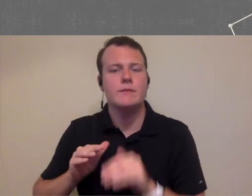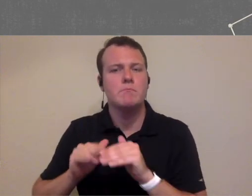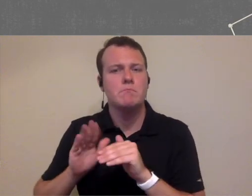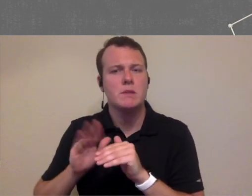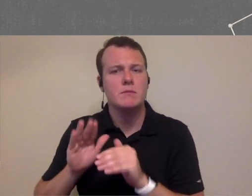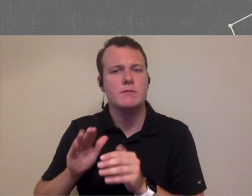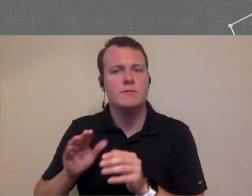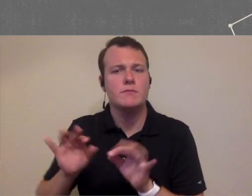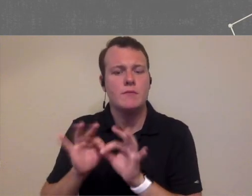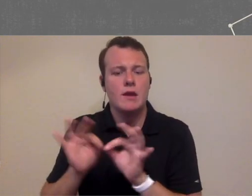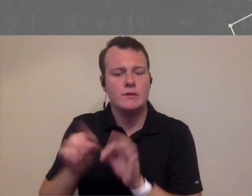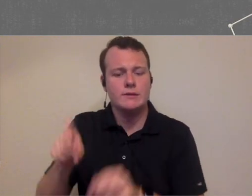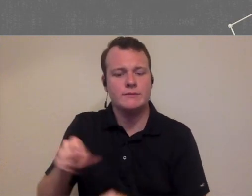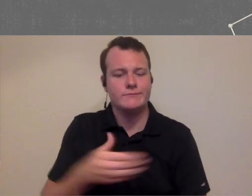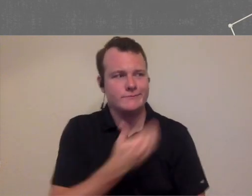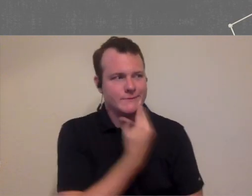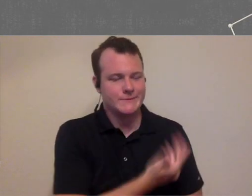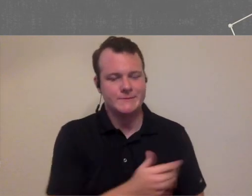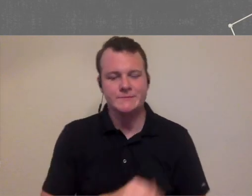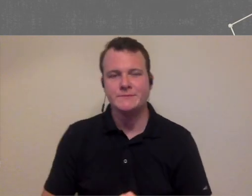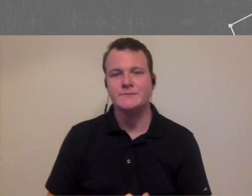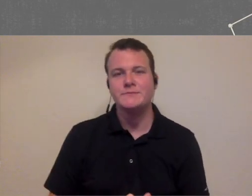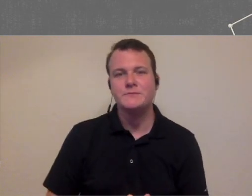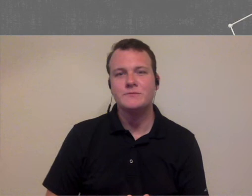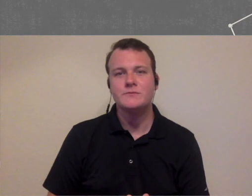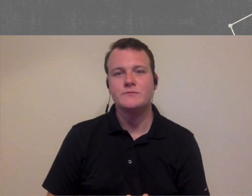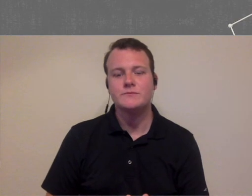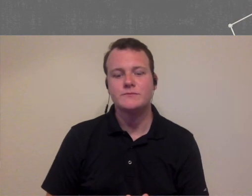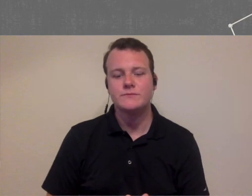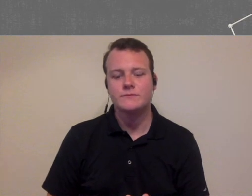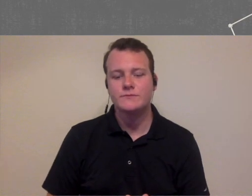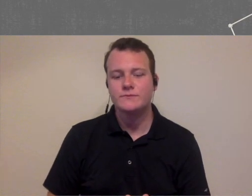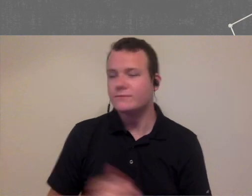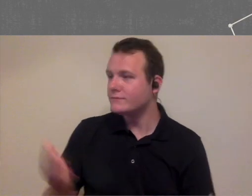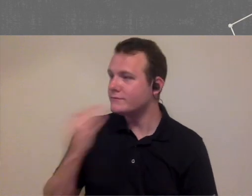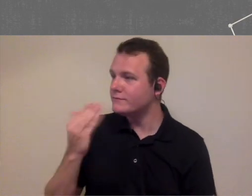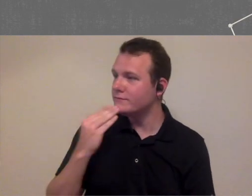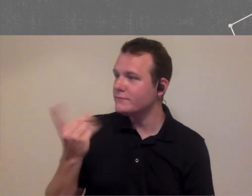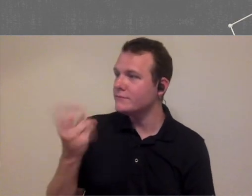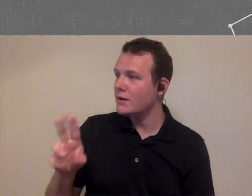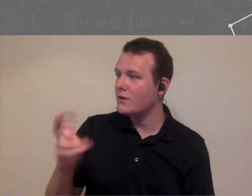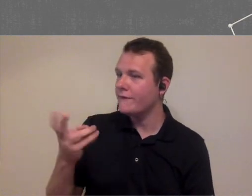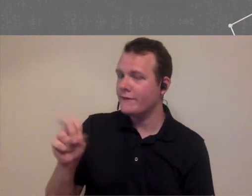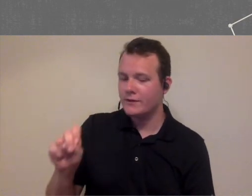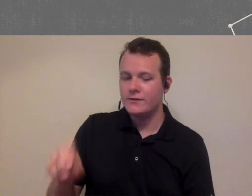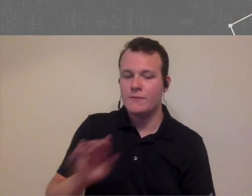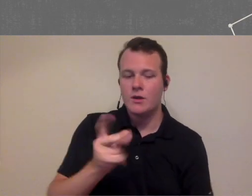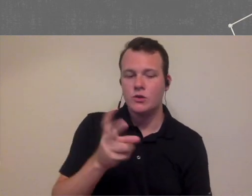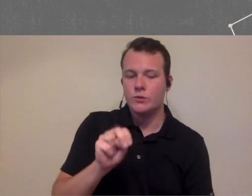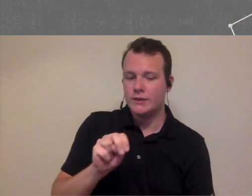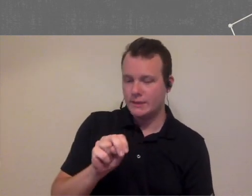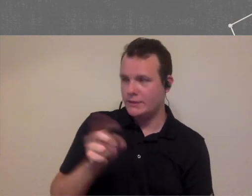amount that you need thank you thank you dr. Irvin and thank you dr. Baldwin